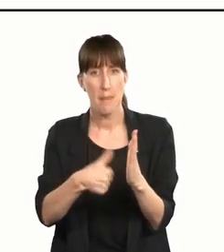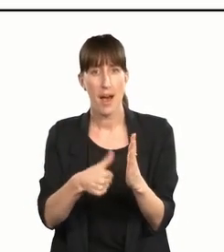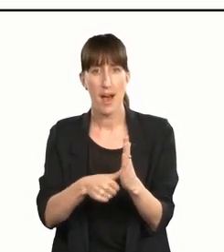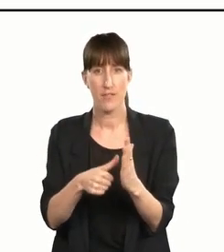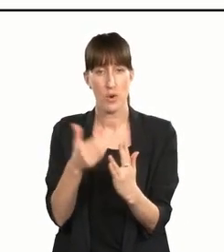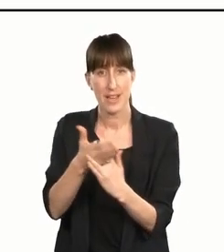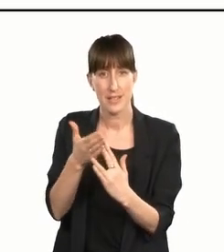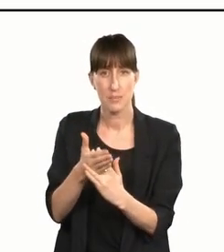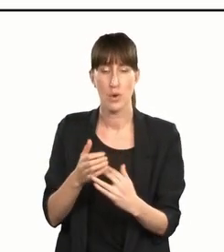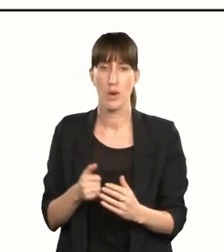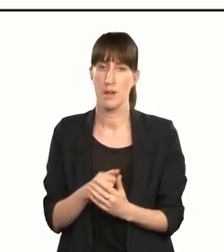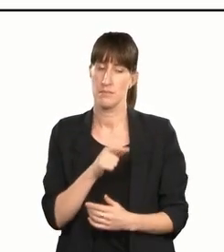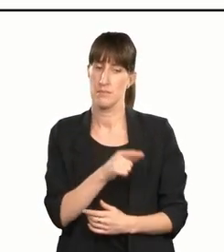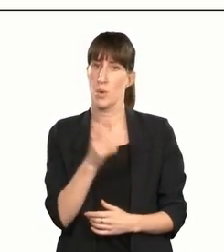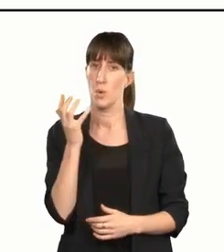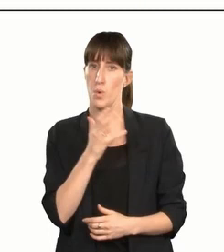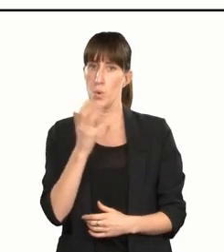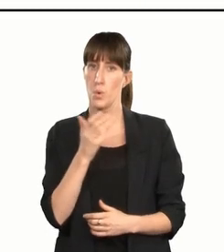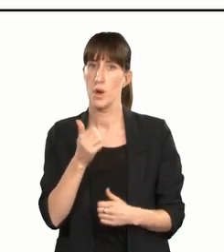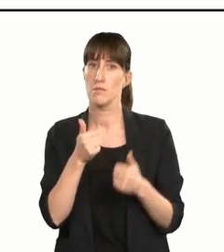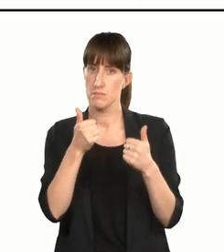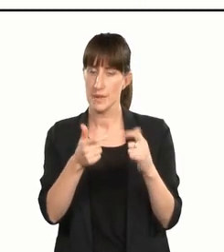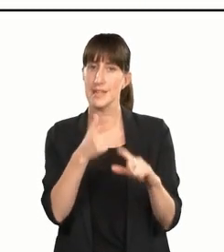and so much more, yours is an exemplary example.